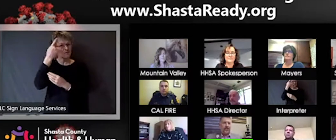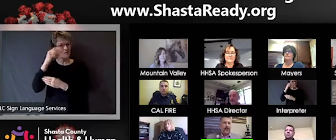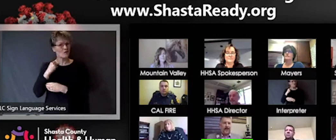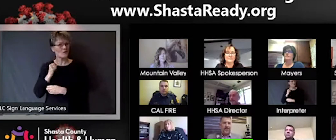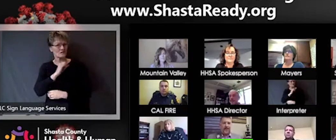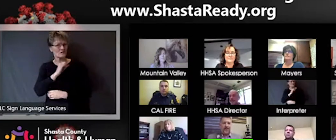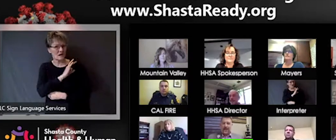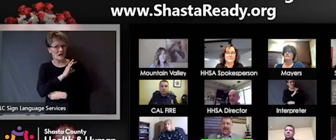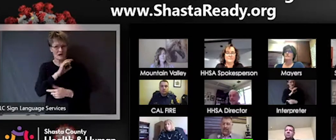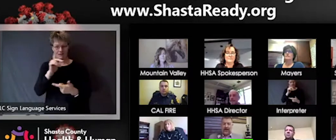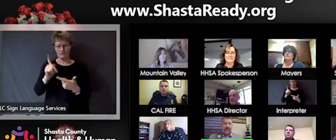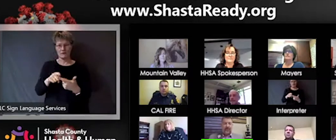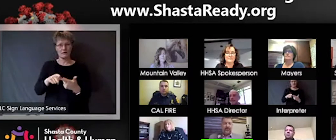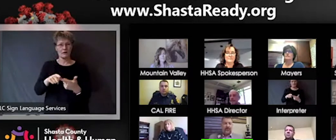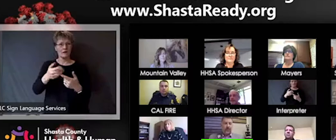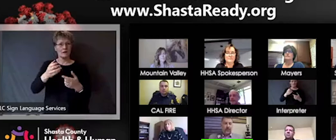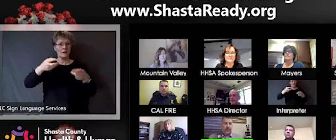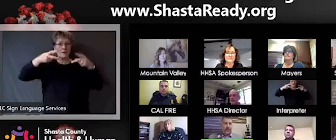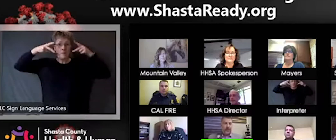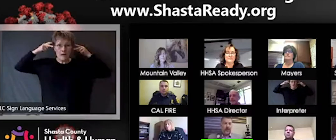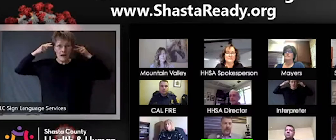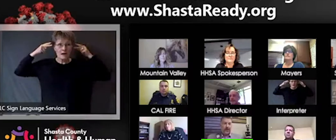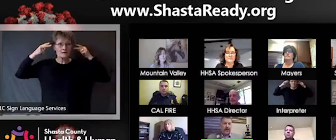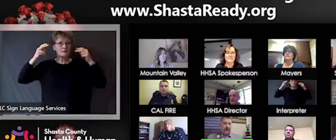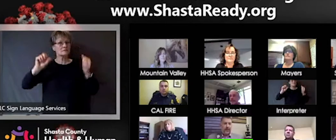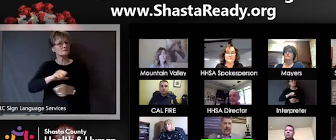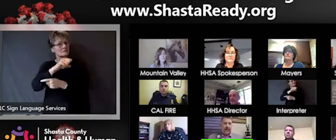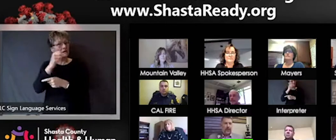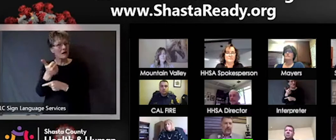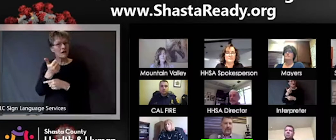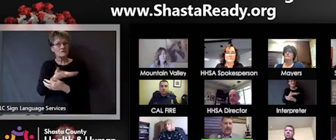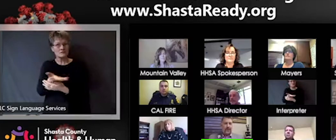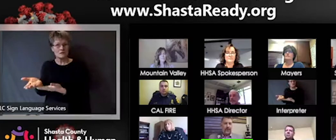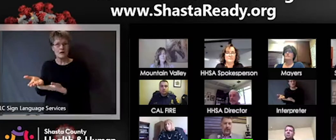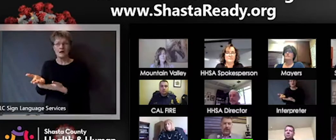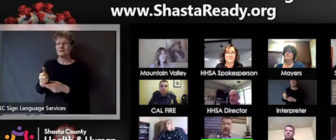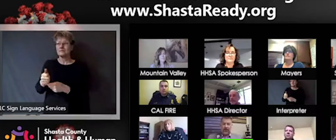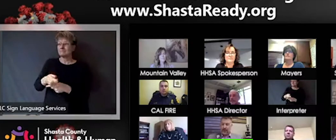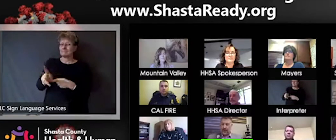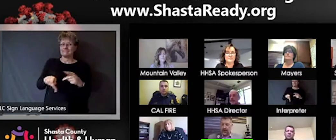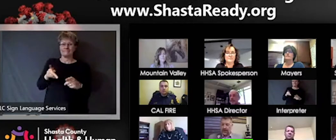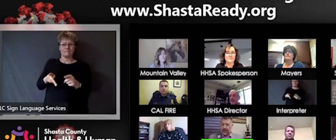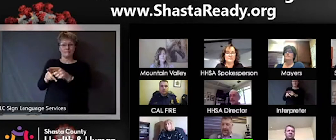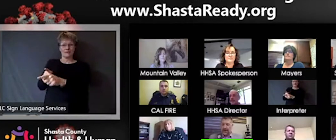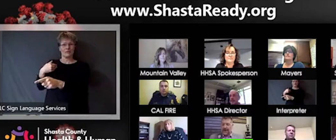supplies. We have several folks within the community 3D printing shields for us,